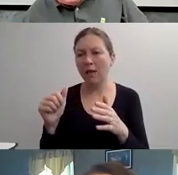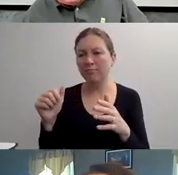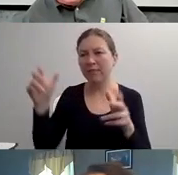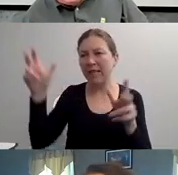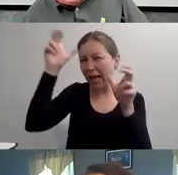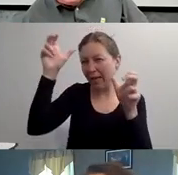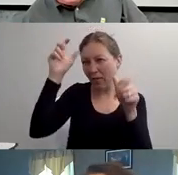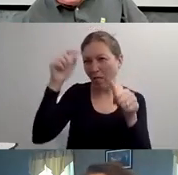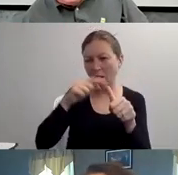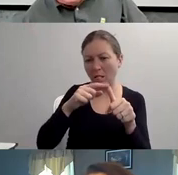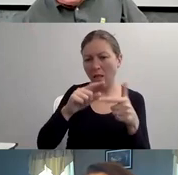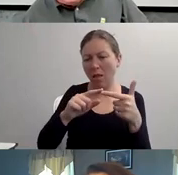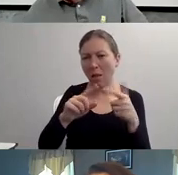ORGANISM HAS.